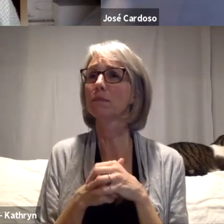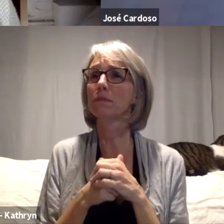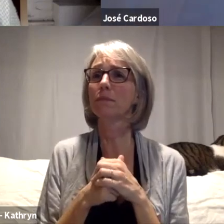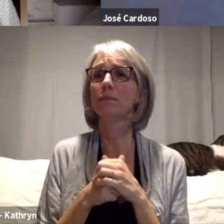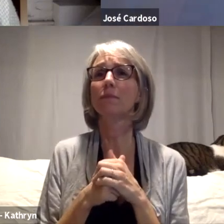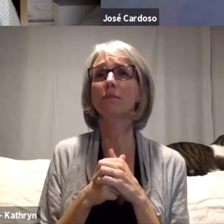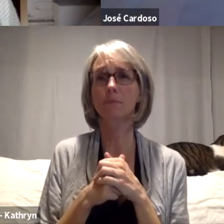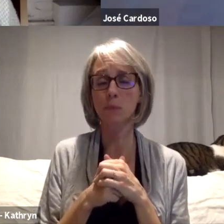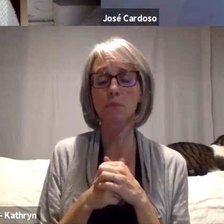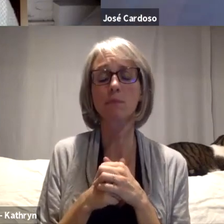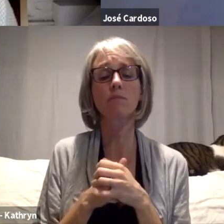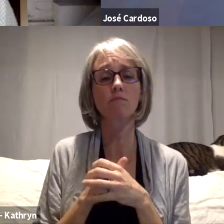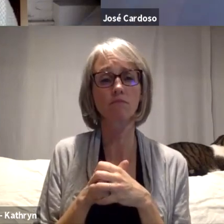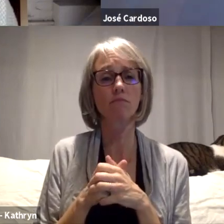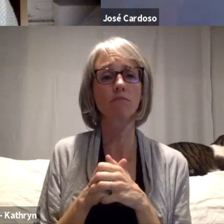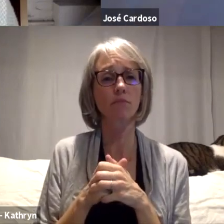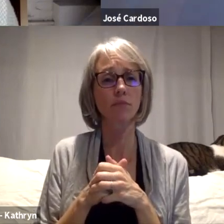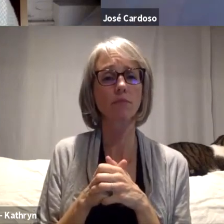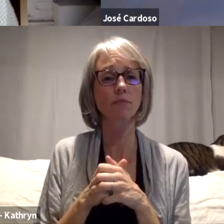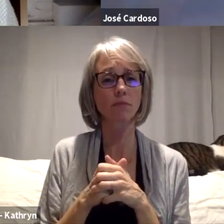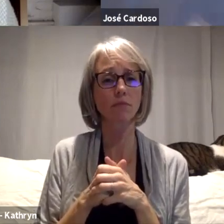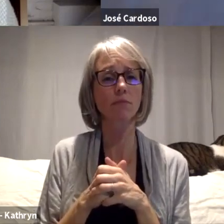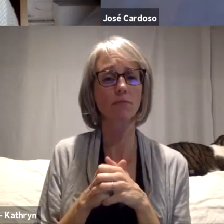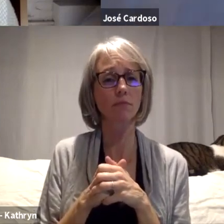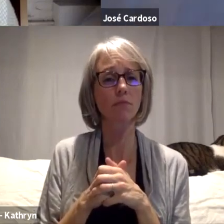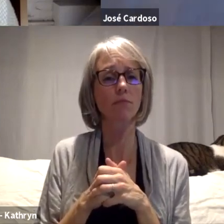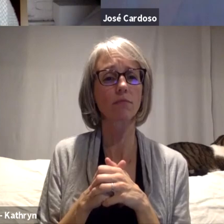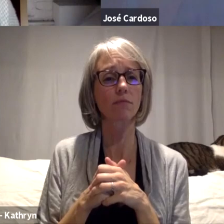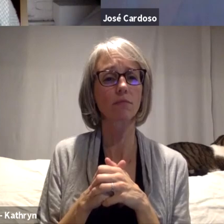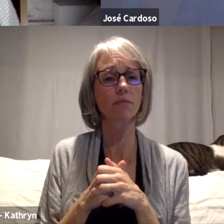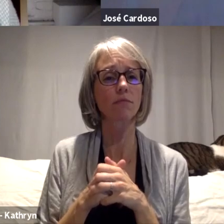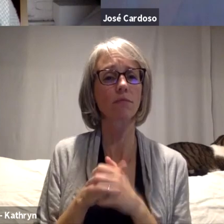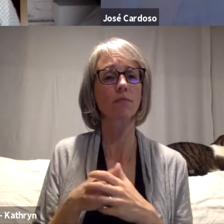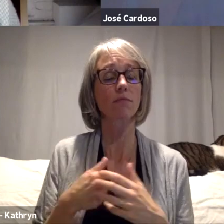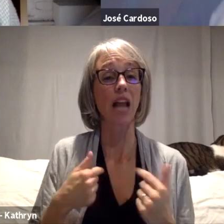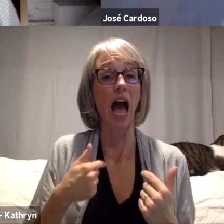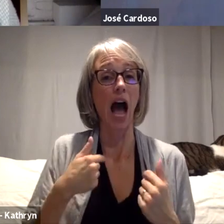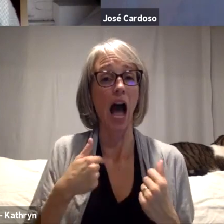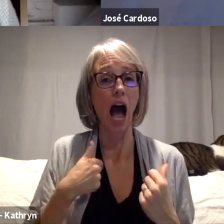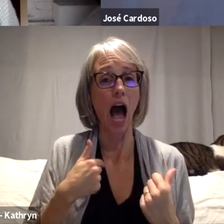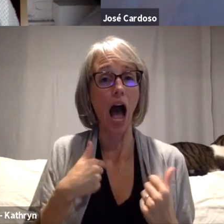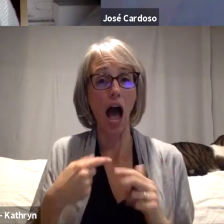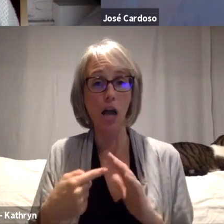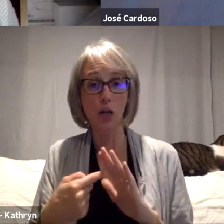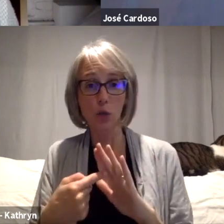to get into the inner being of the spectator of the person who sees the film,